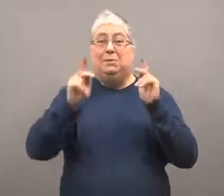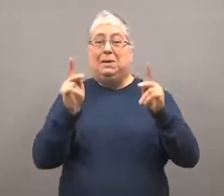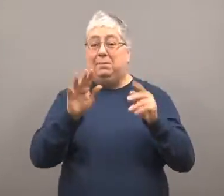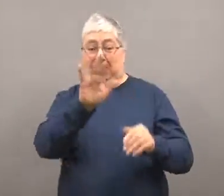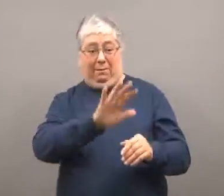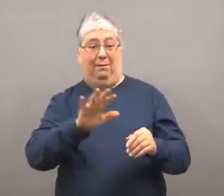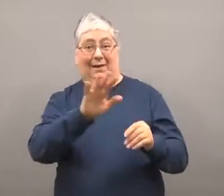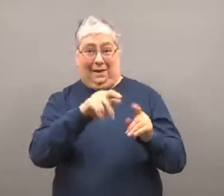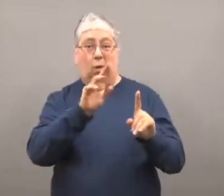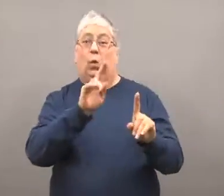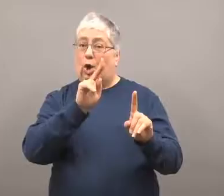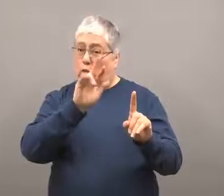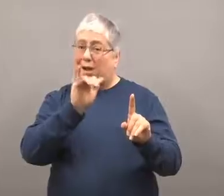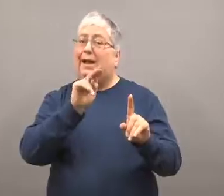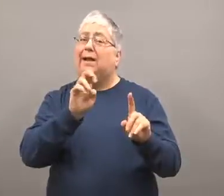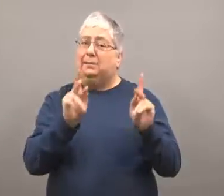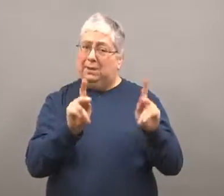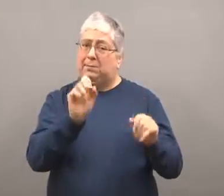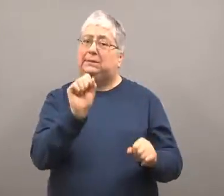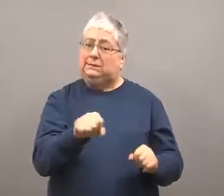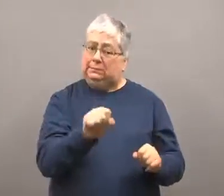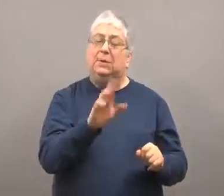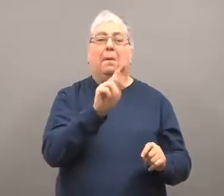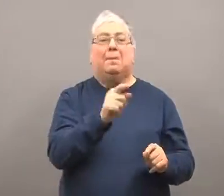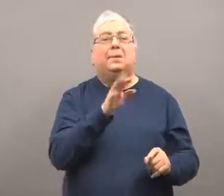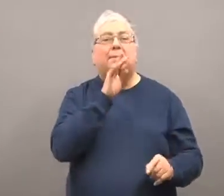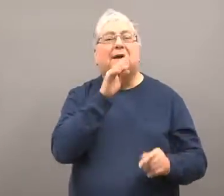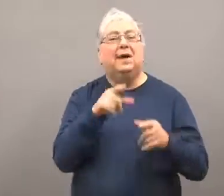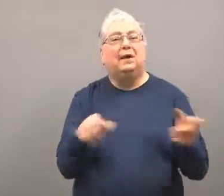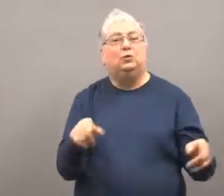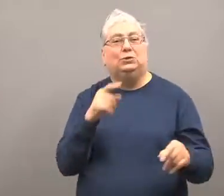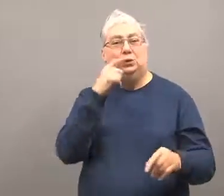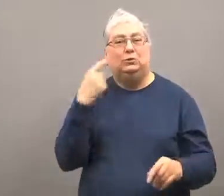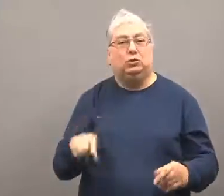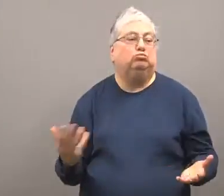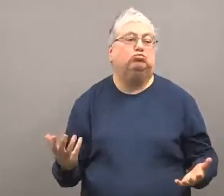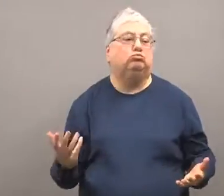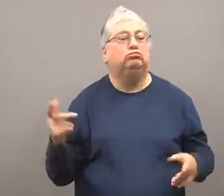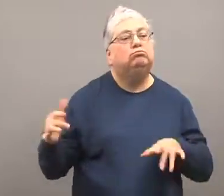The people there are Ukrainian but do speak Russian.